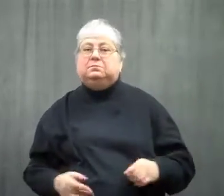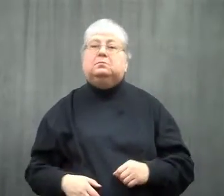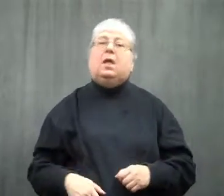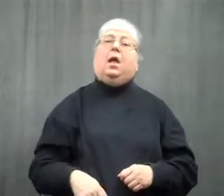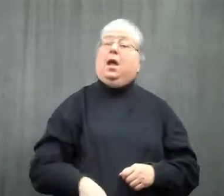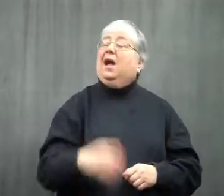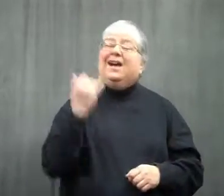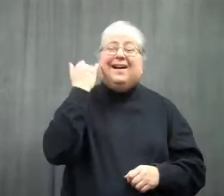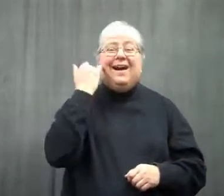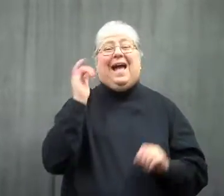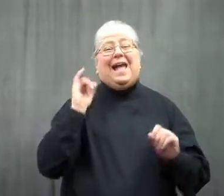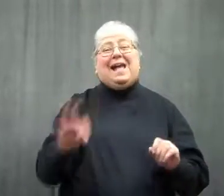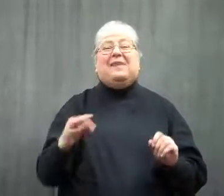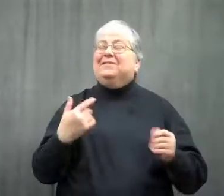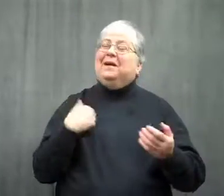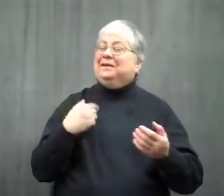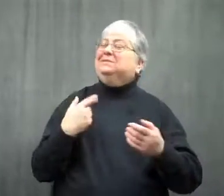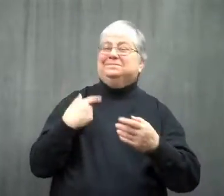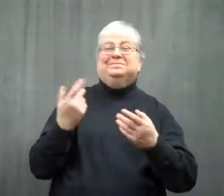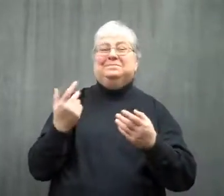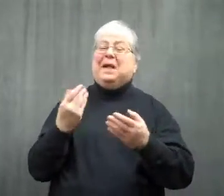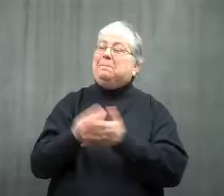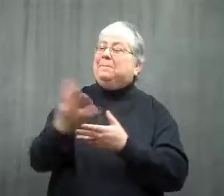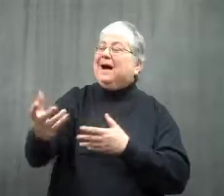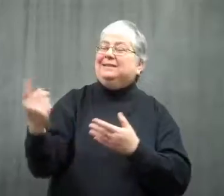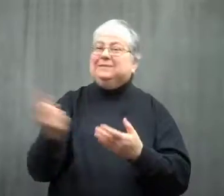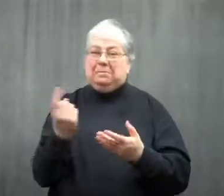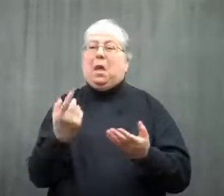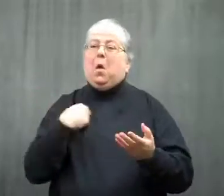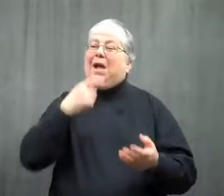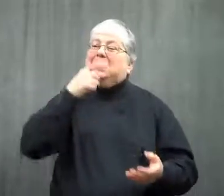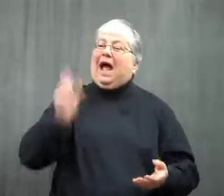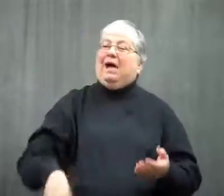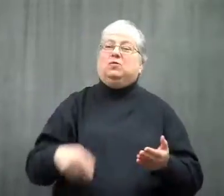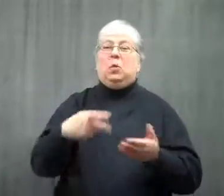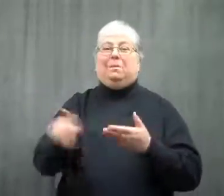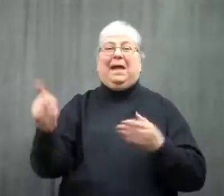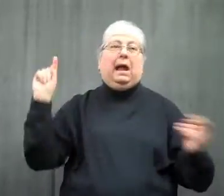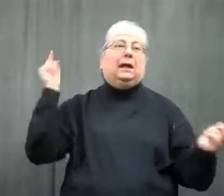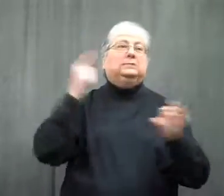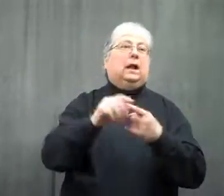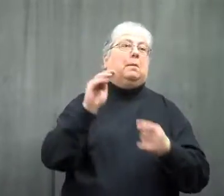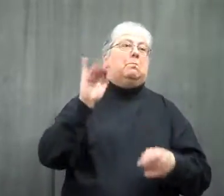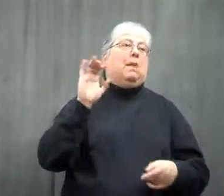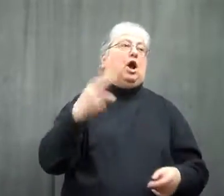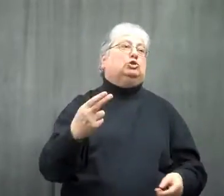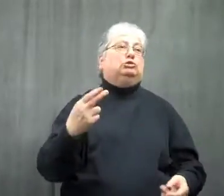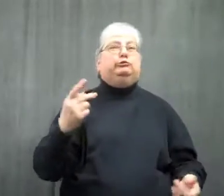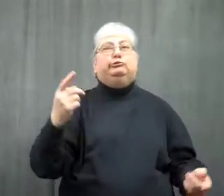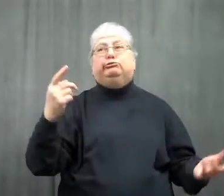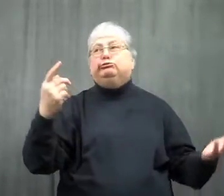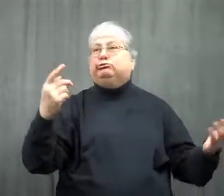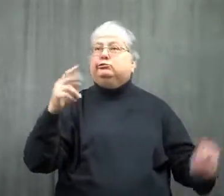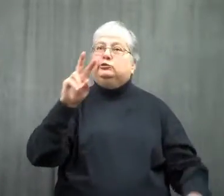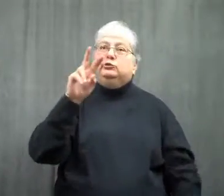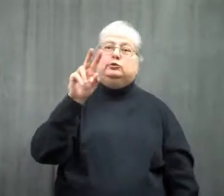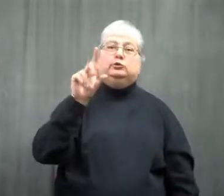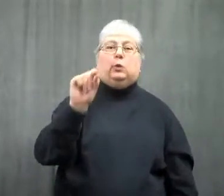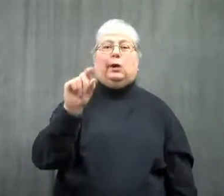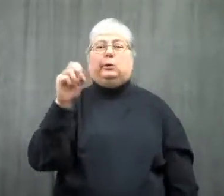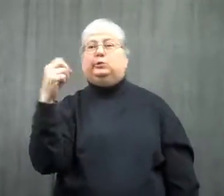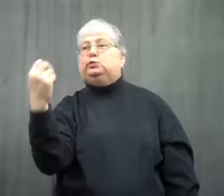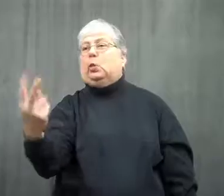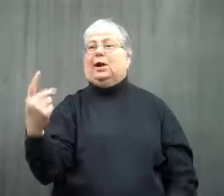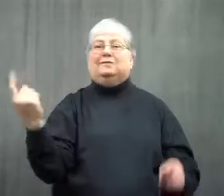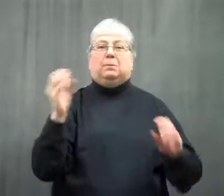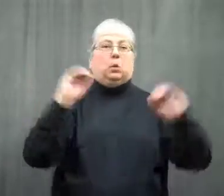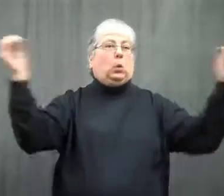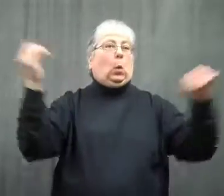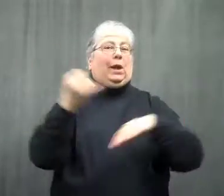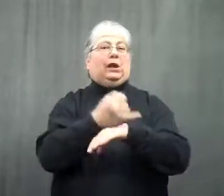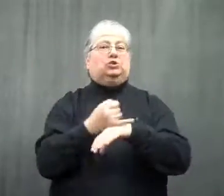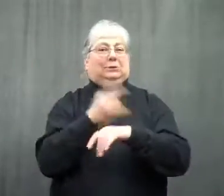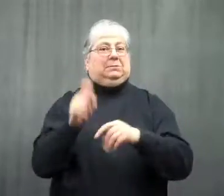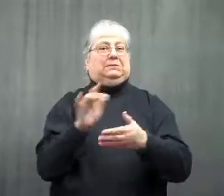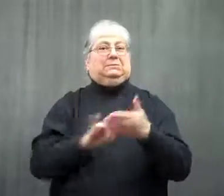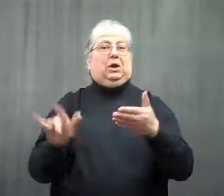Supposing you buy something with no interest til, say March 2012, when it has to be paid off.